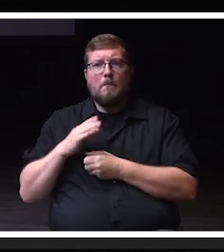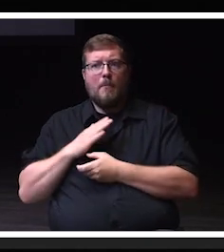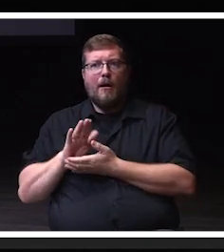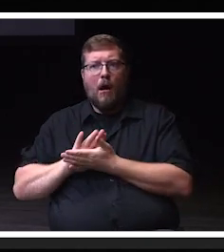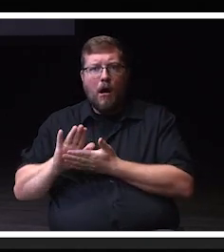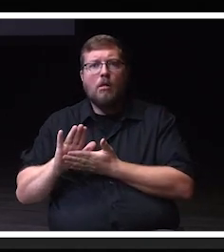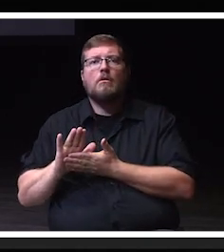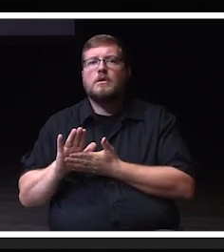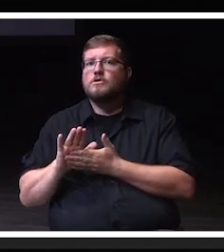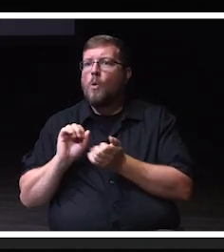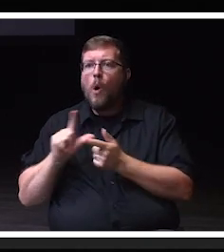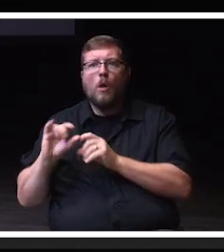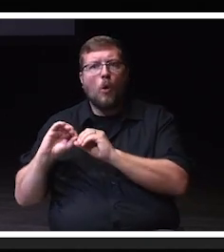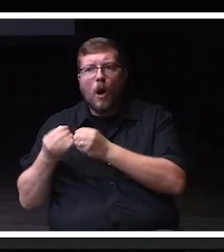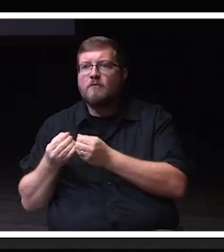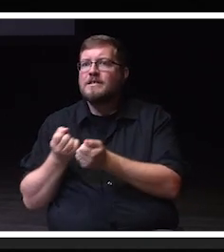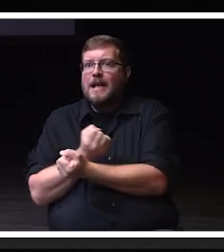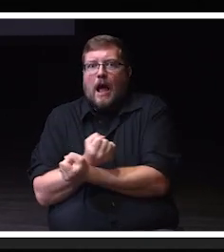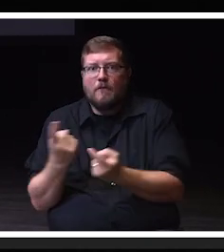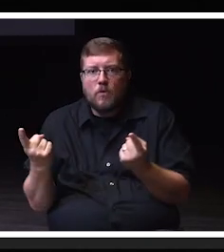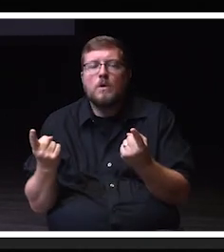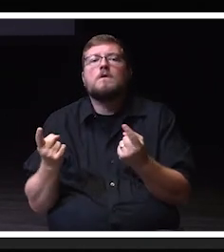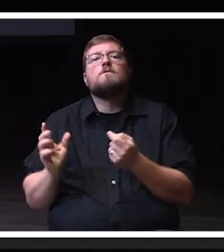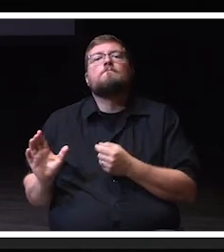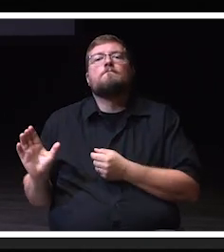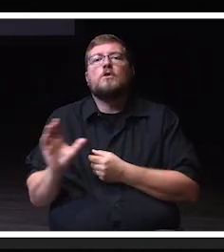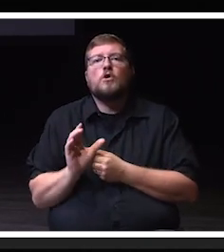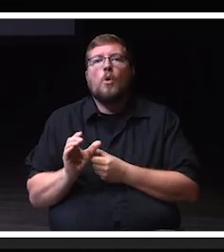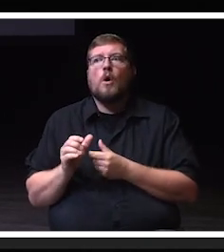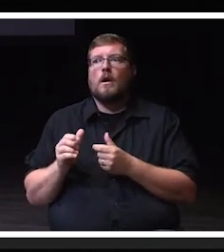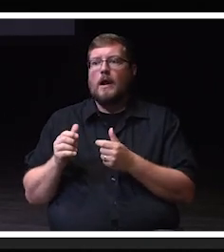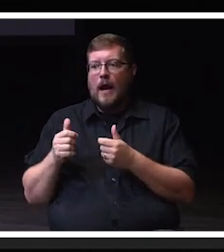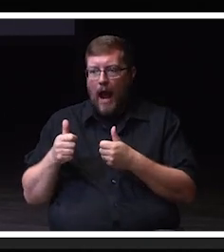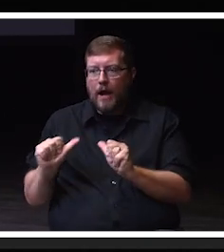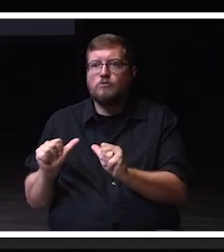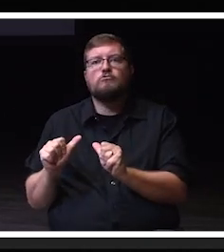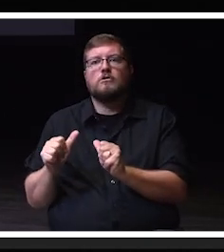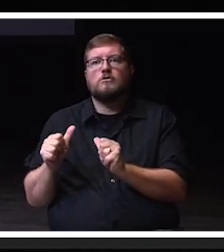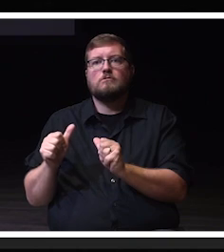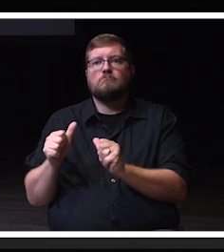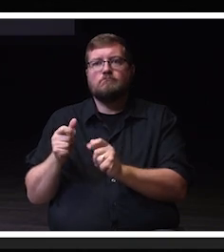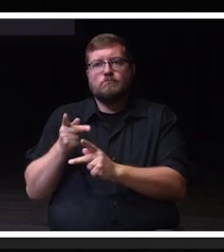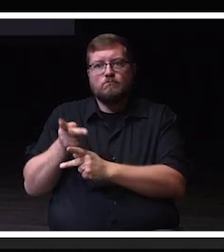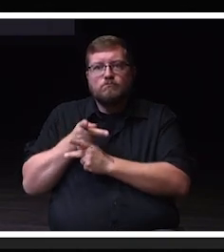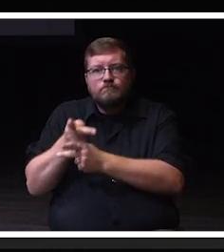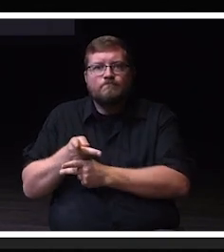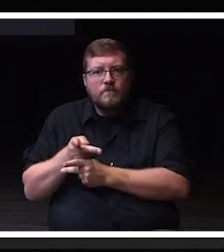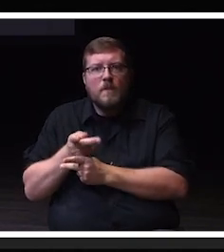at every level for the extra retention efforts. I'm talking extra emails, navigate notification